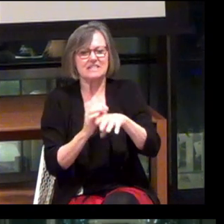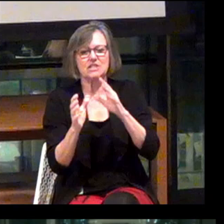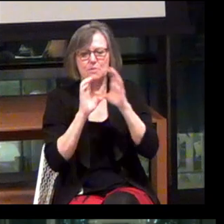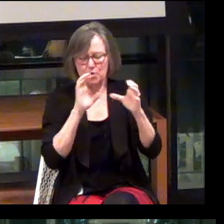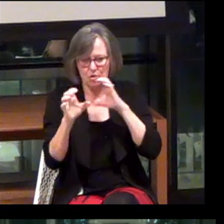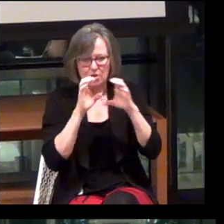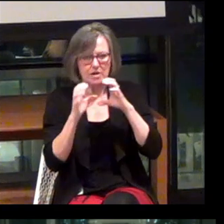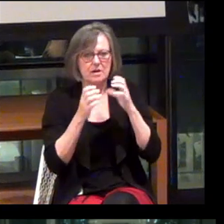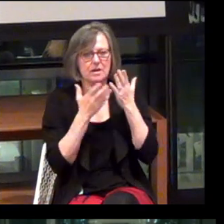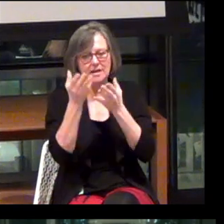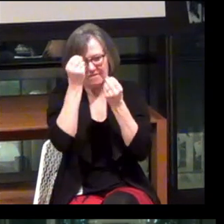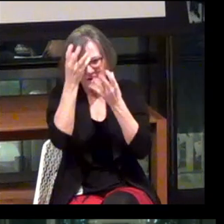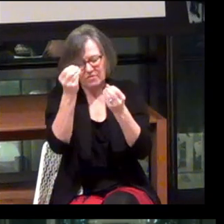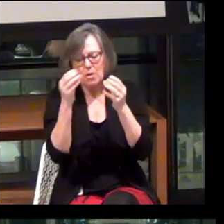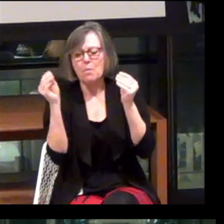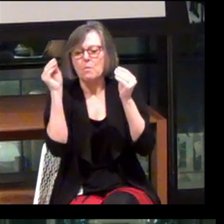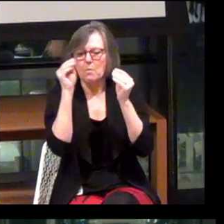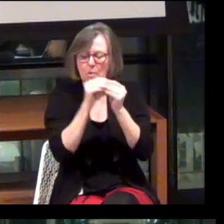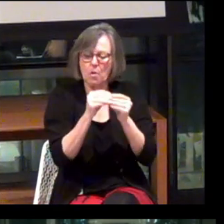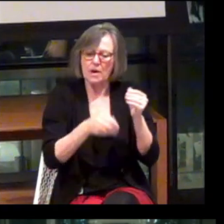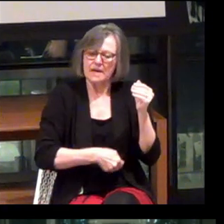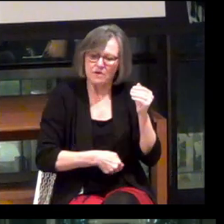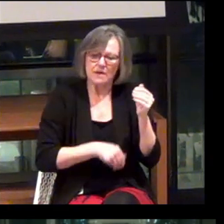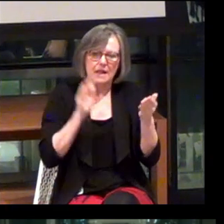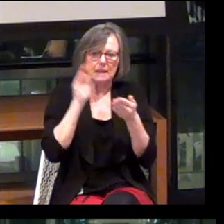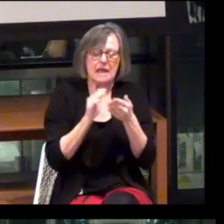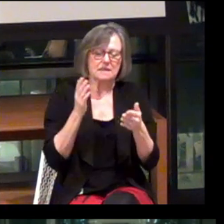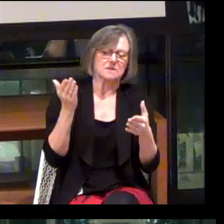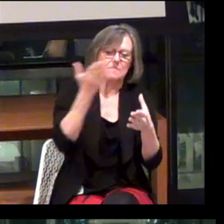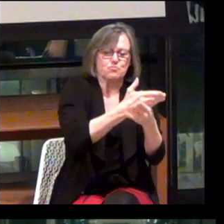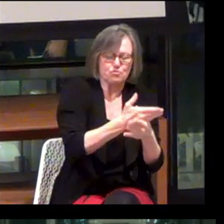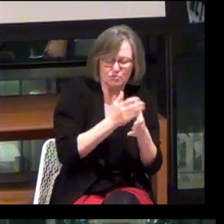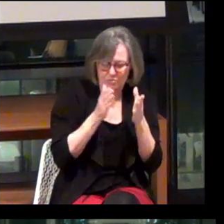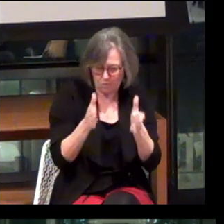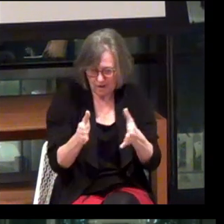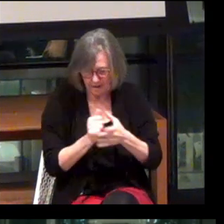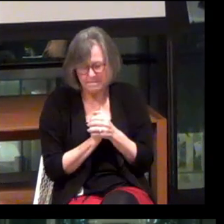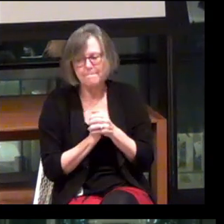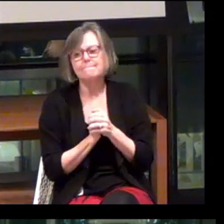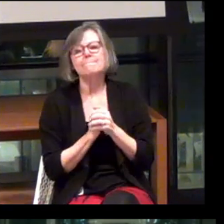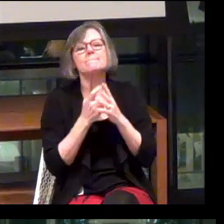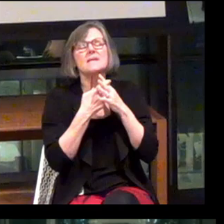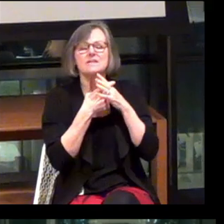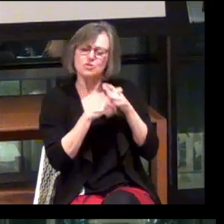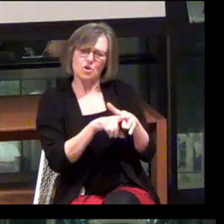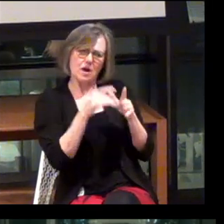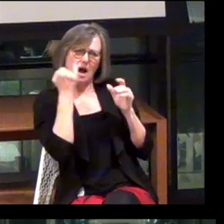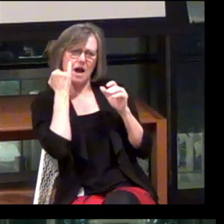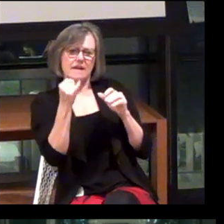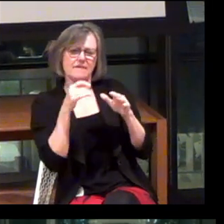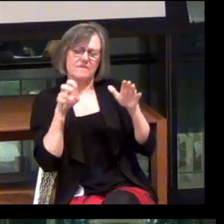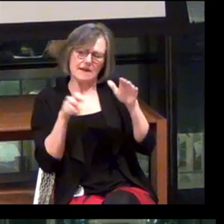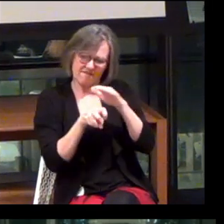to deliver information in a more intuitive and less obtrusive way. Now... We started with the idea of navigation.